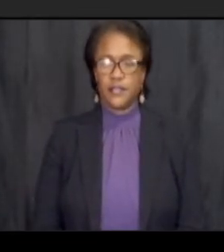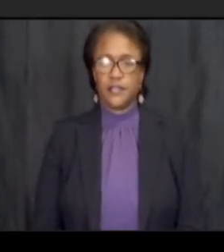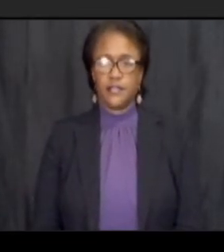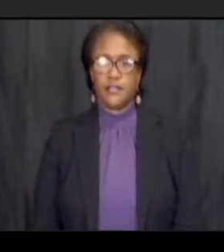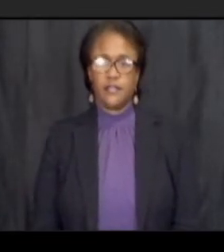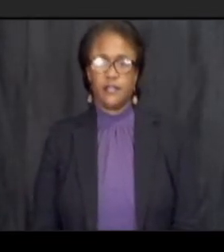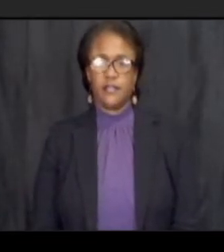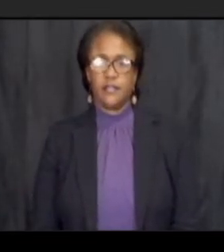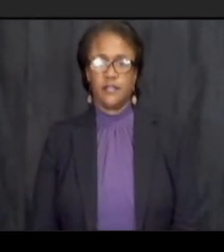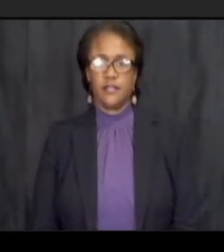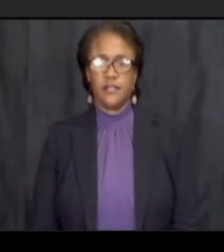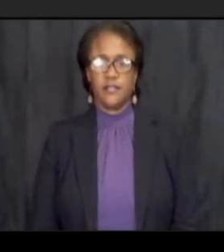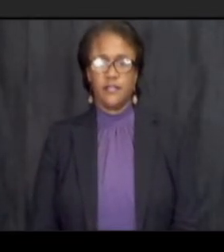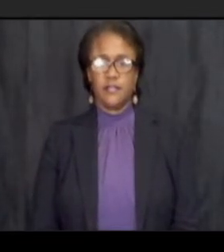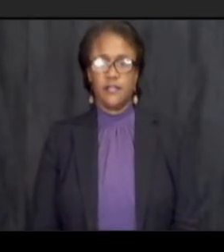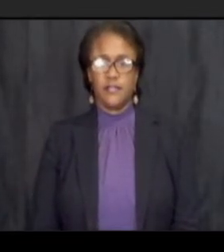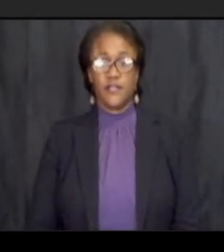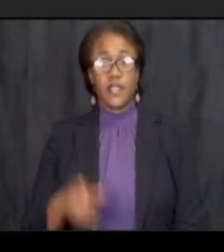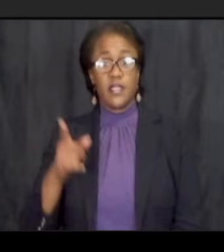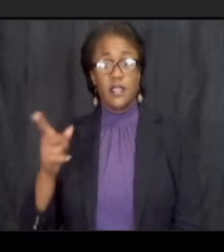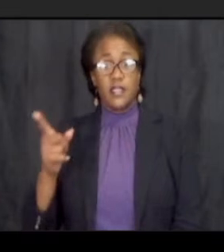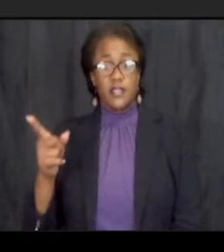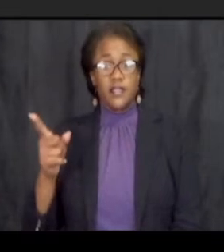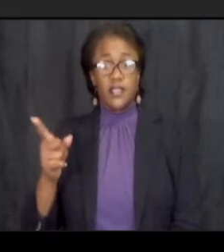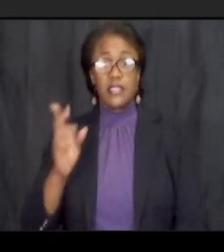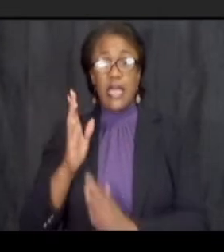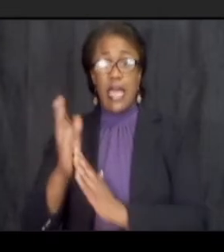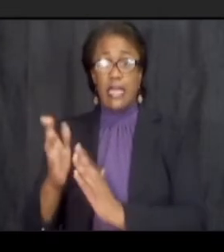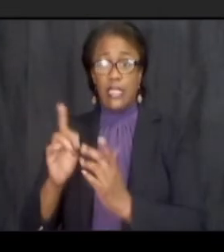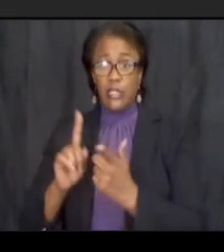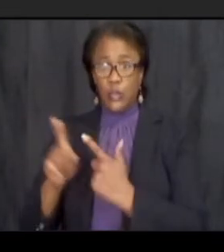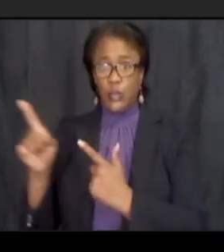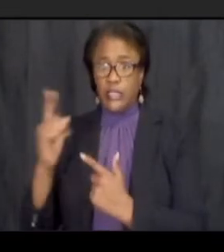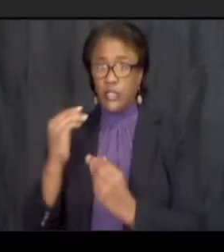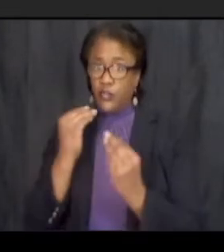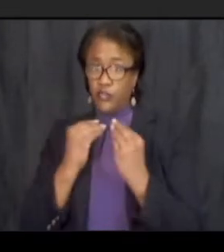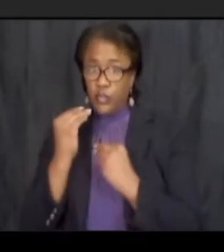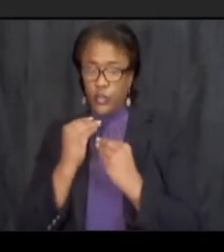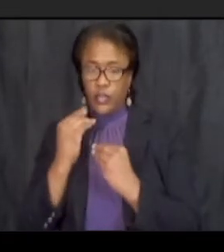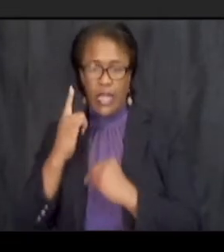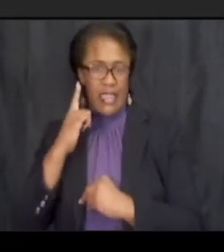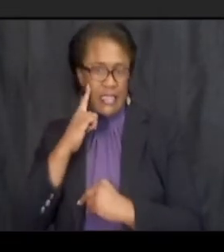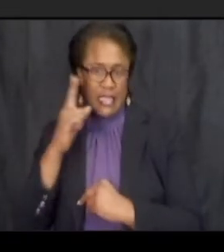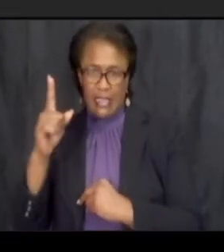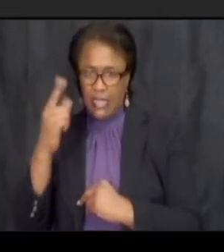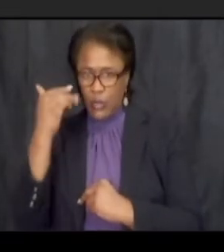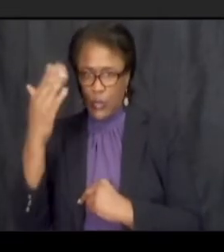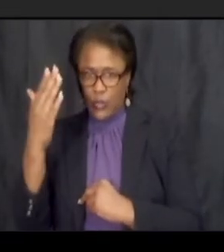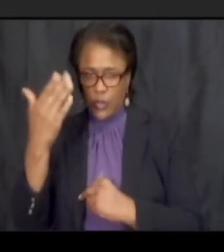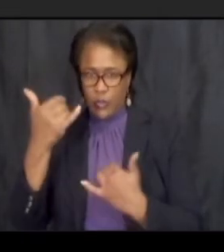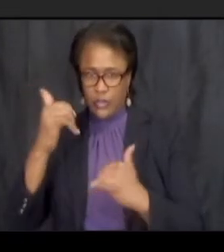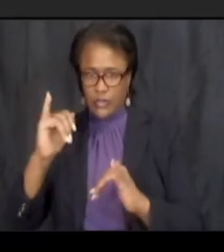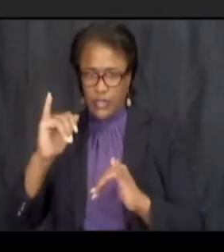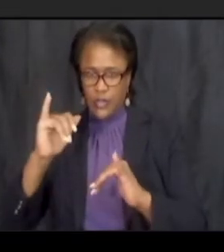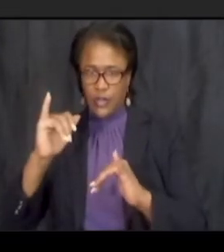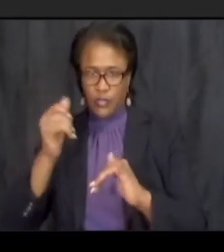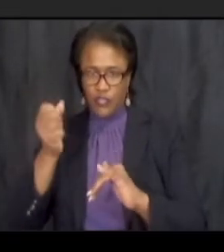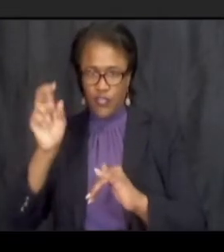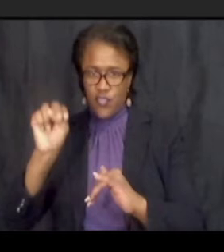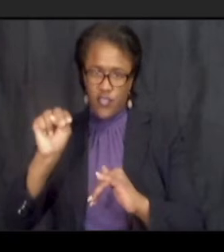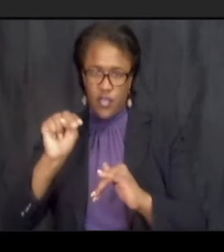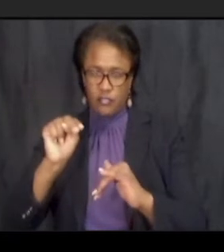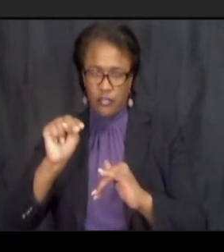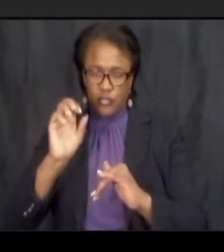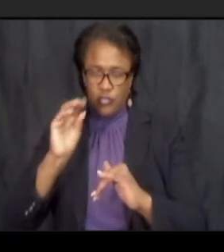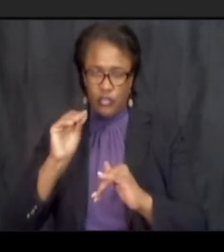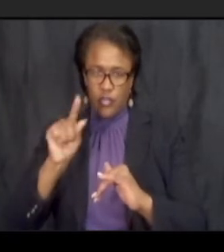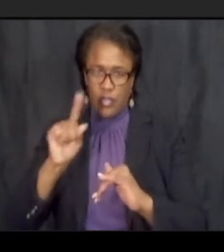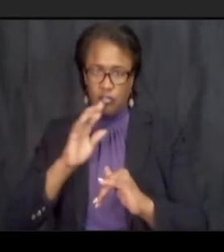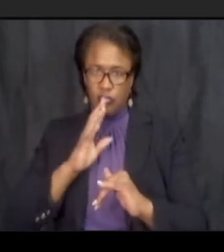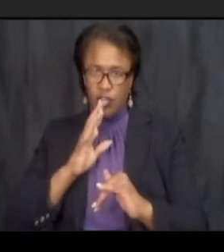okay she's heading to his food